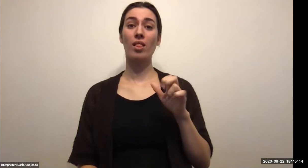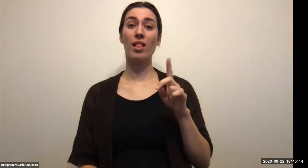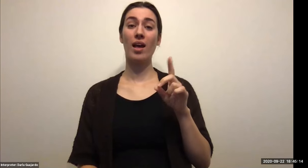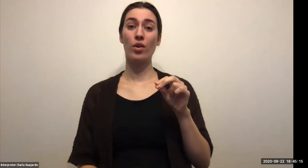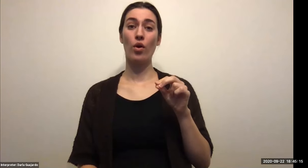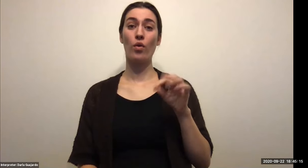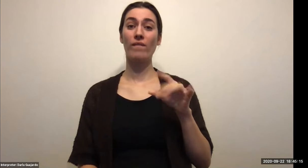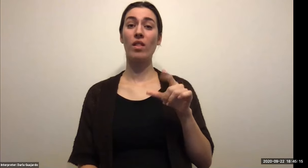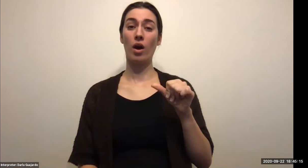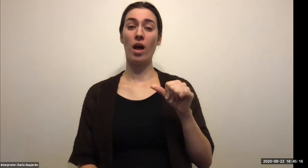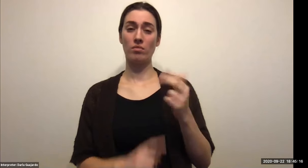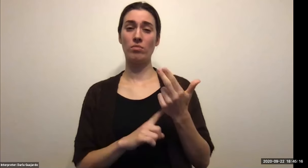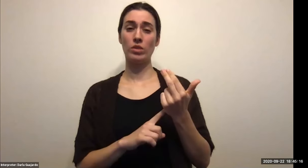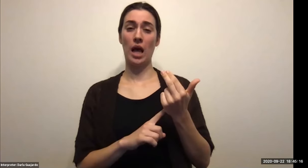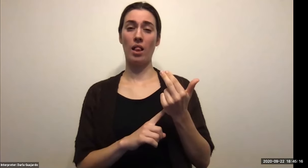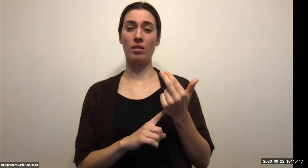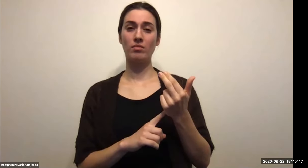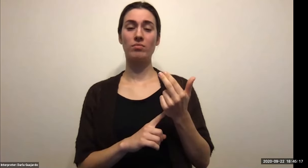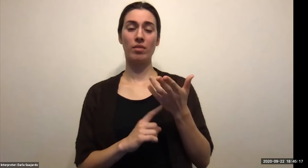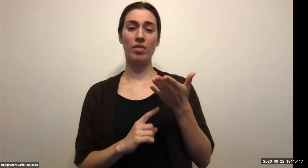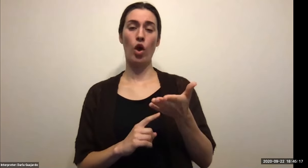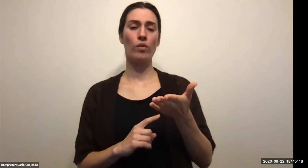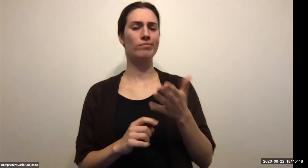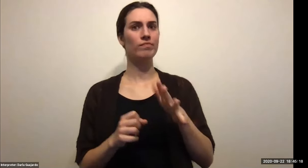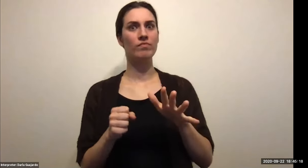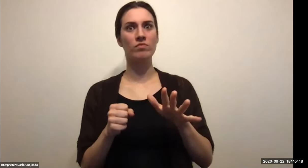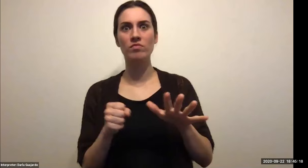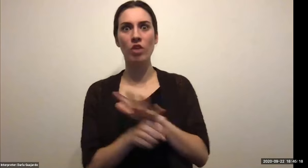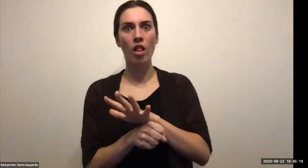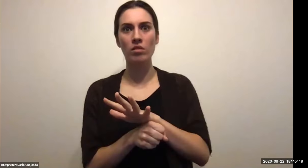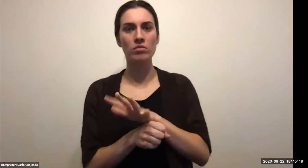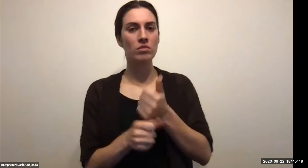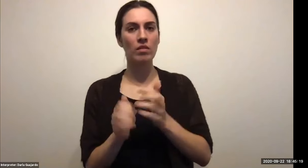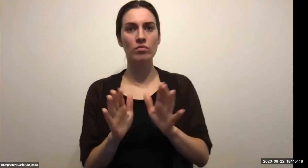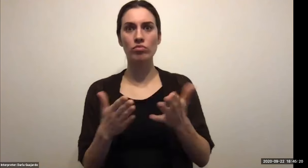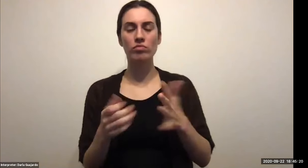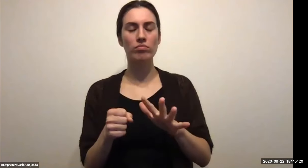Keith Wolling: Be a people person. And it goes a long way. And I will tell you over the years I've been. It wasn't the industry, a long time.